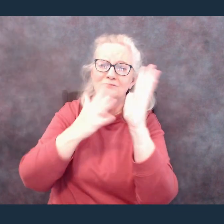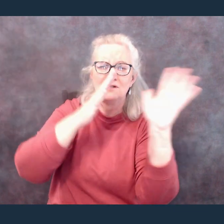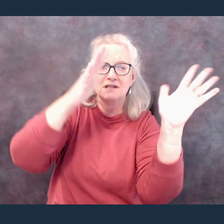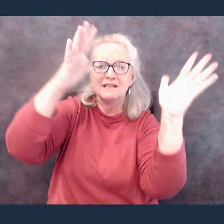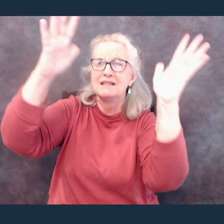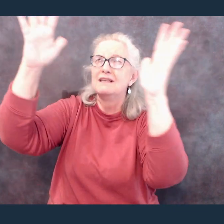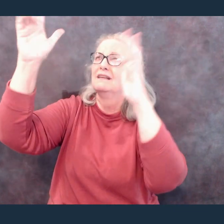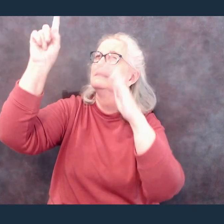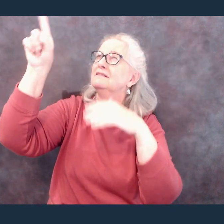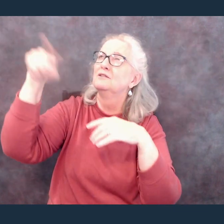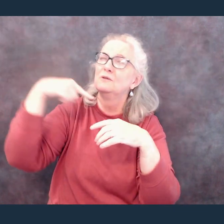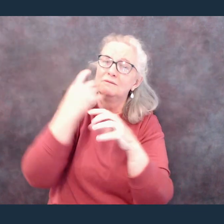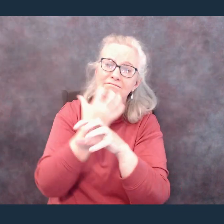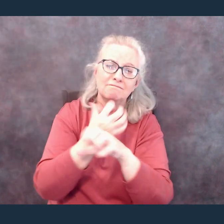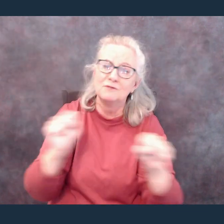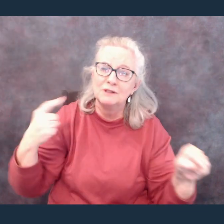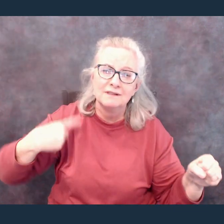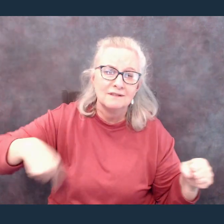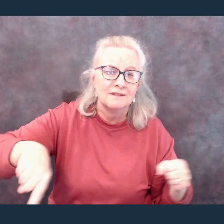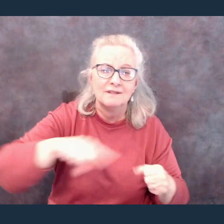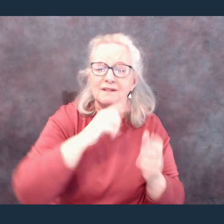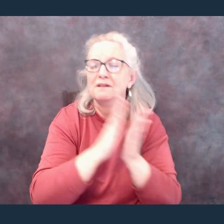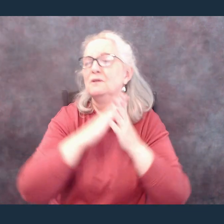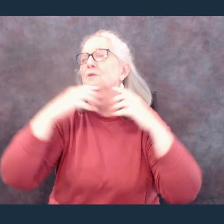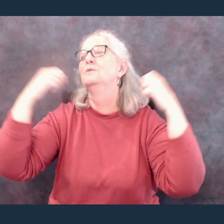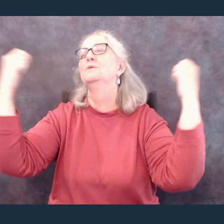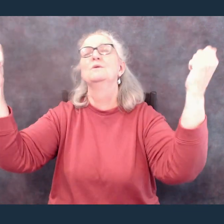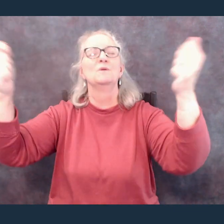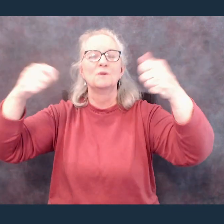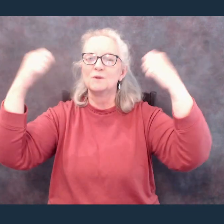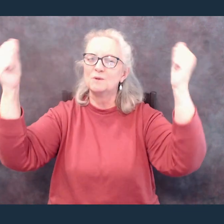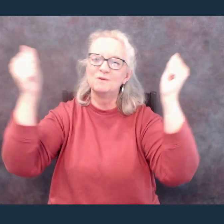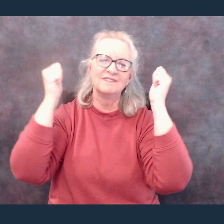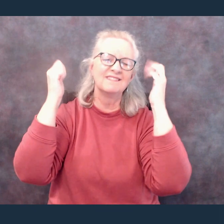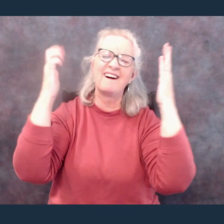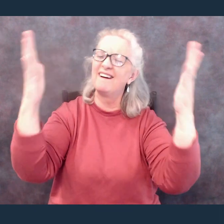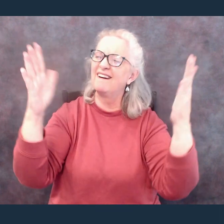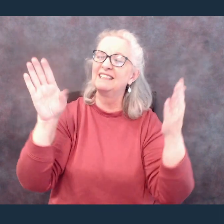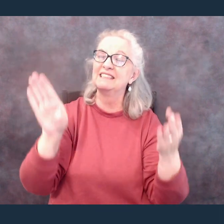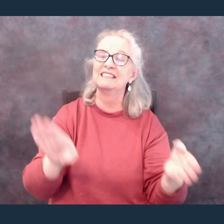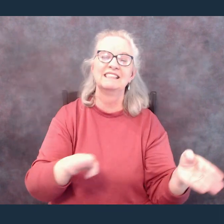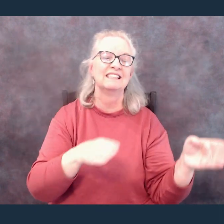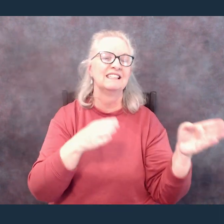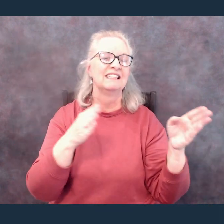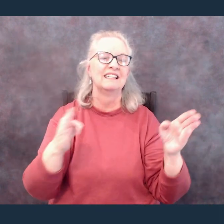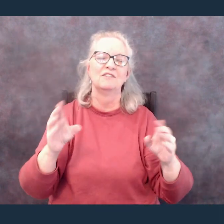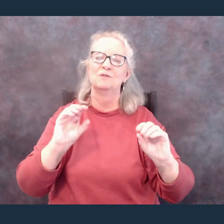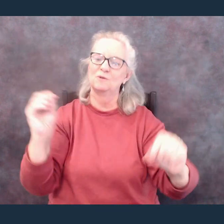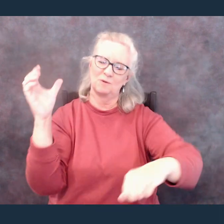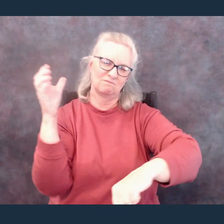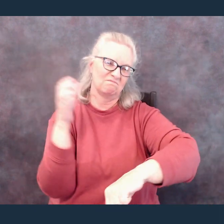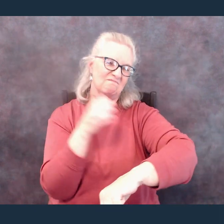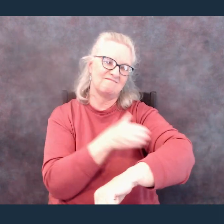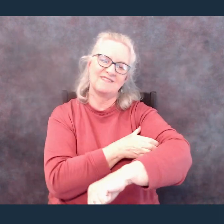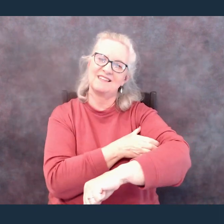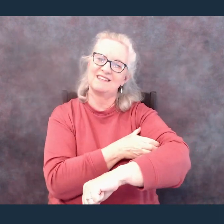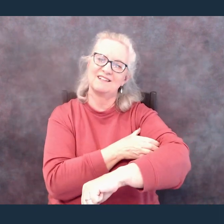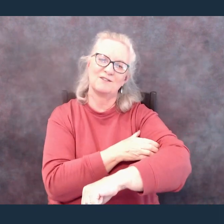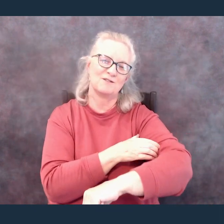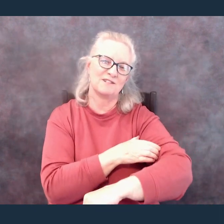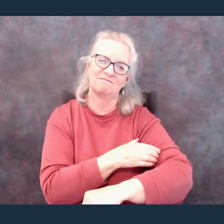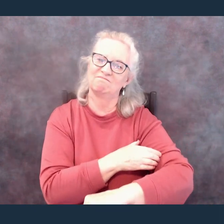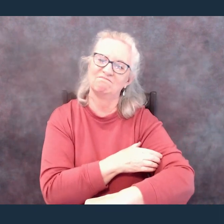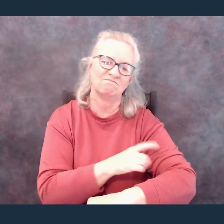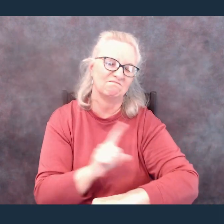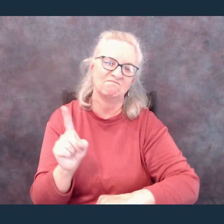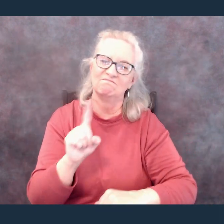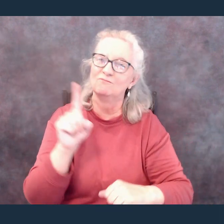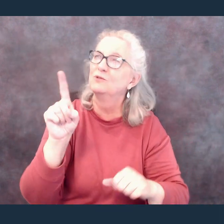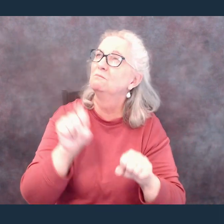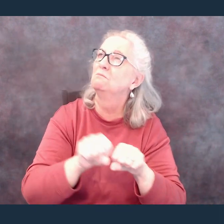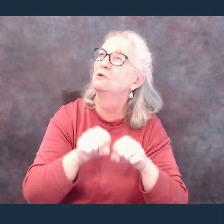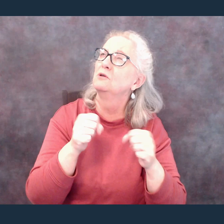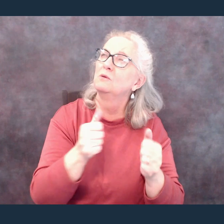Hallelujah, death has lost its grip on me You have broken every chain